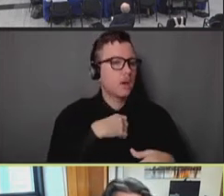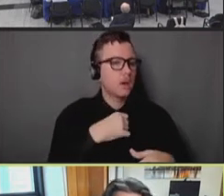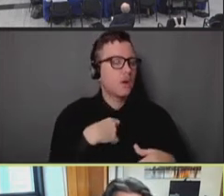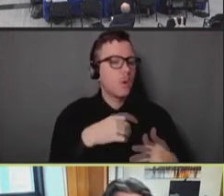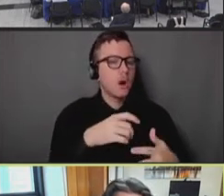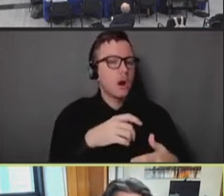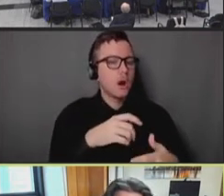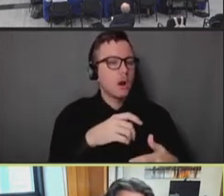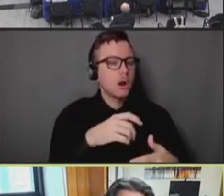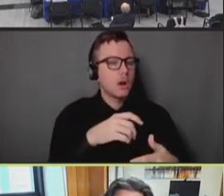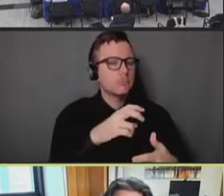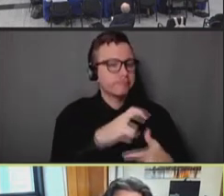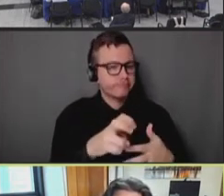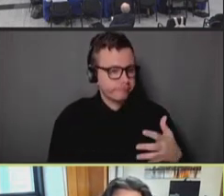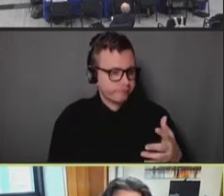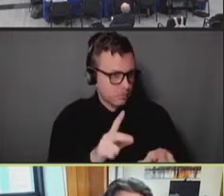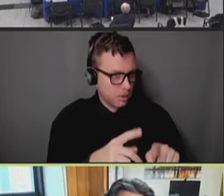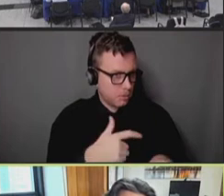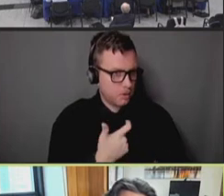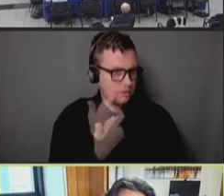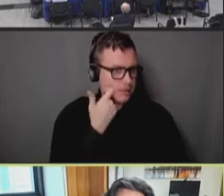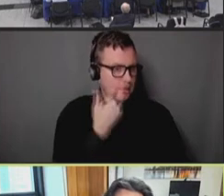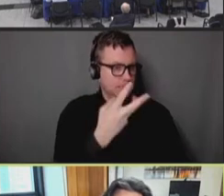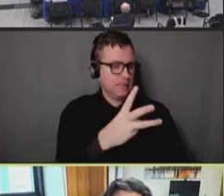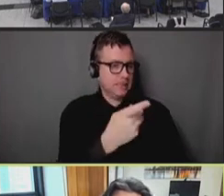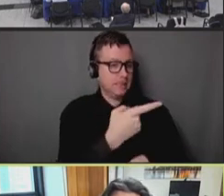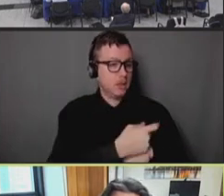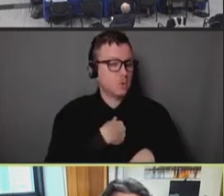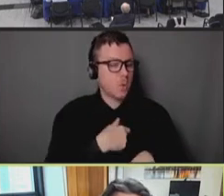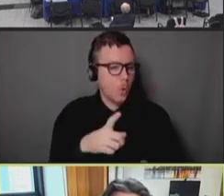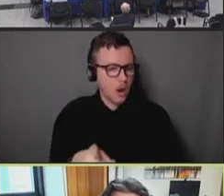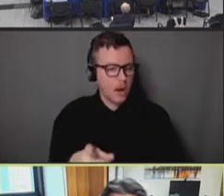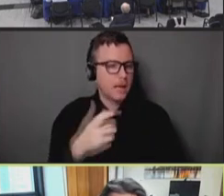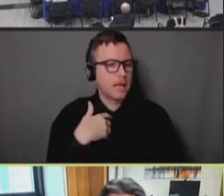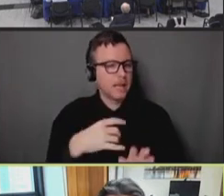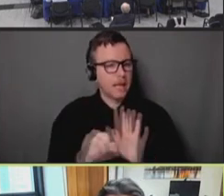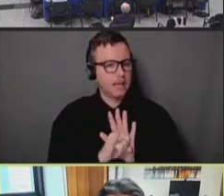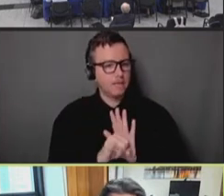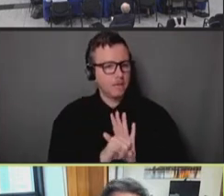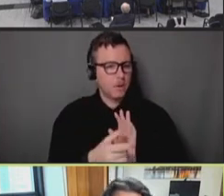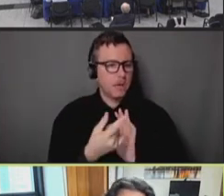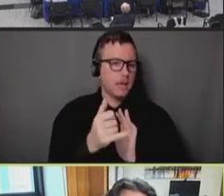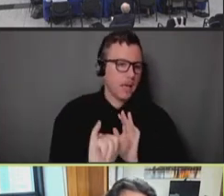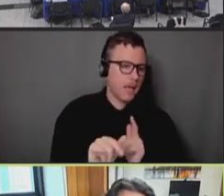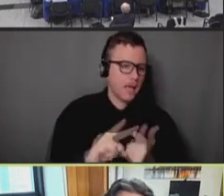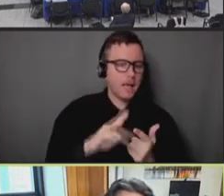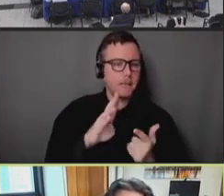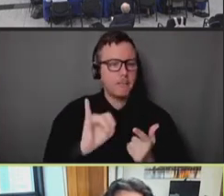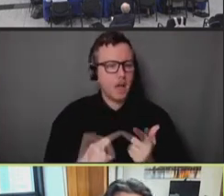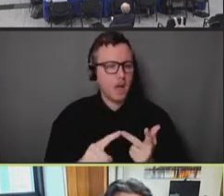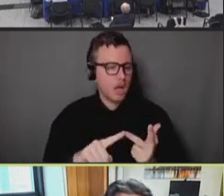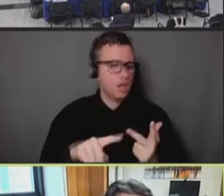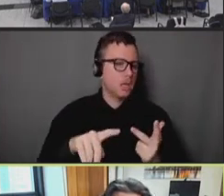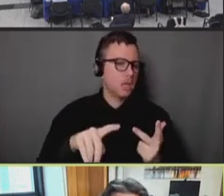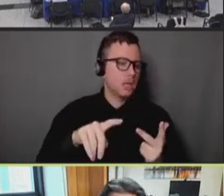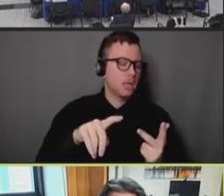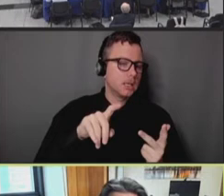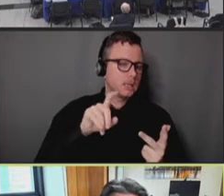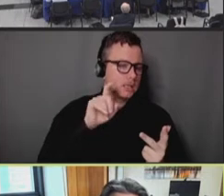days, and that identify as one of the following: gay, bisexual, or other man who has sex with men,